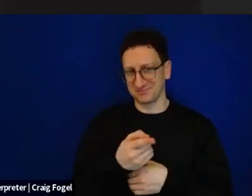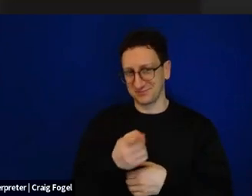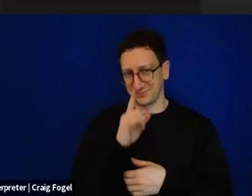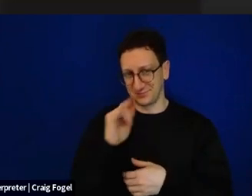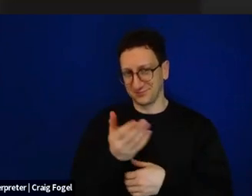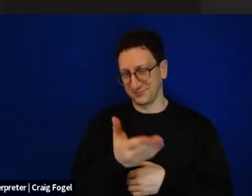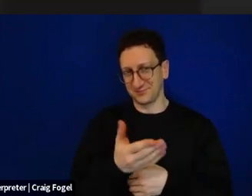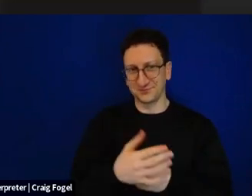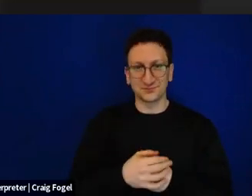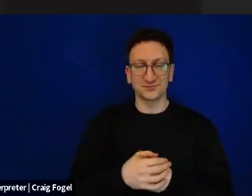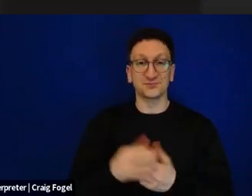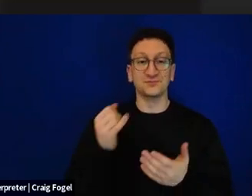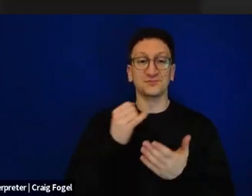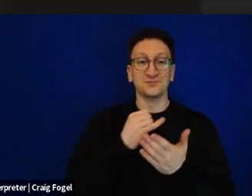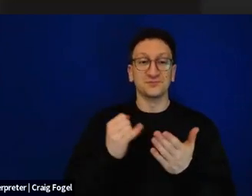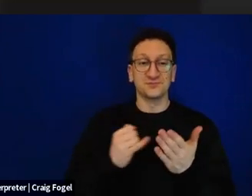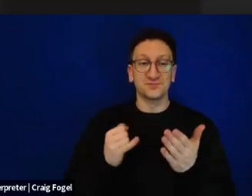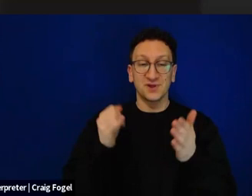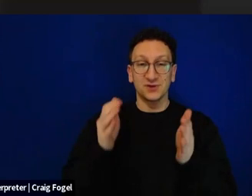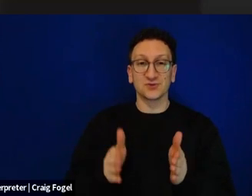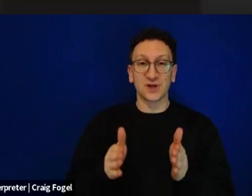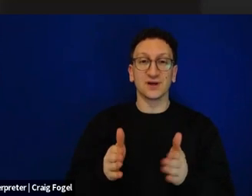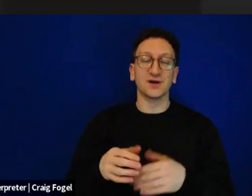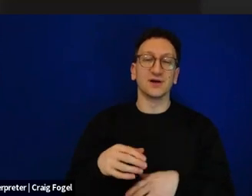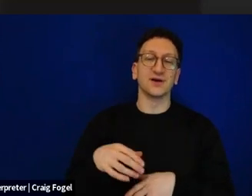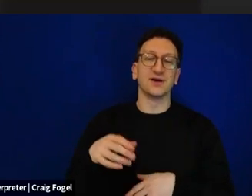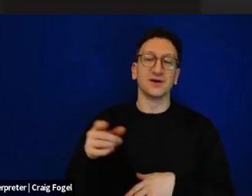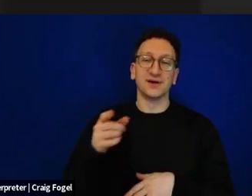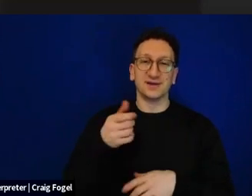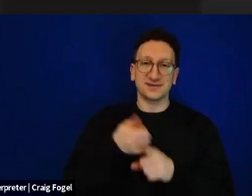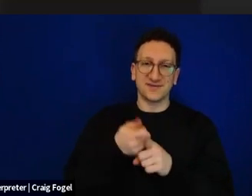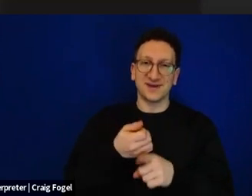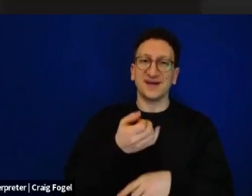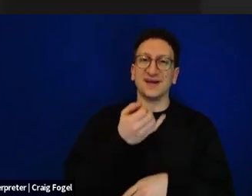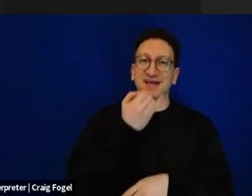Haggadah is Zoya Cherkassky. Zoya is an Israeli Kiev-born artist.